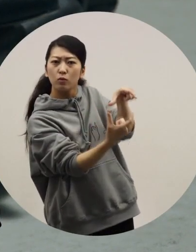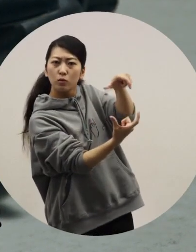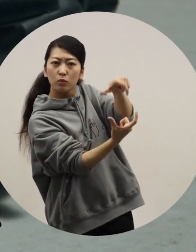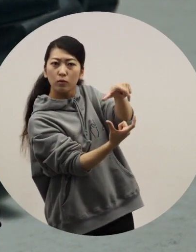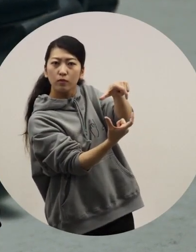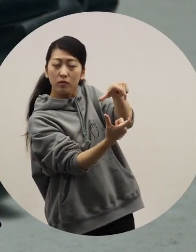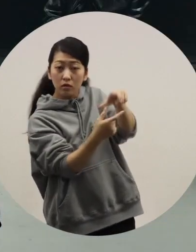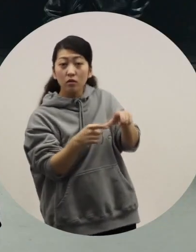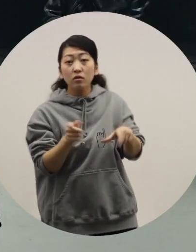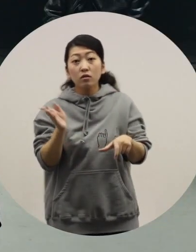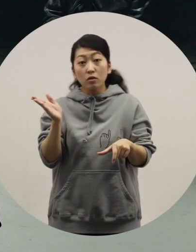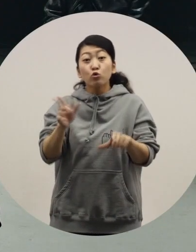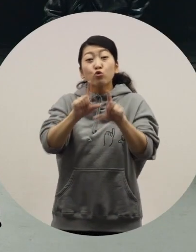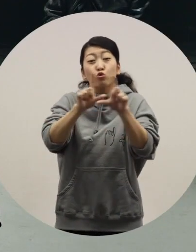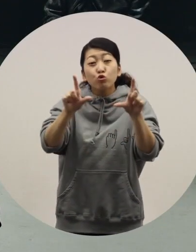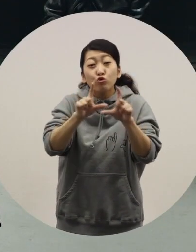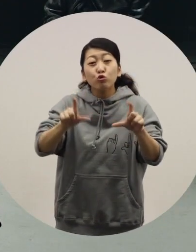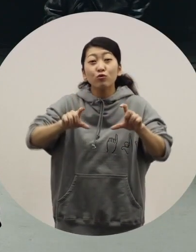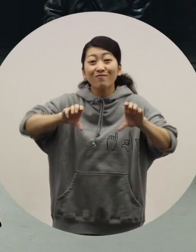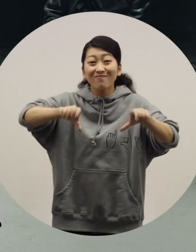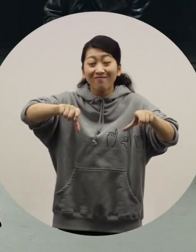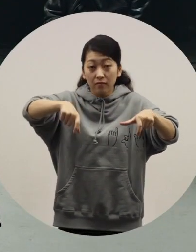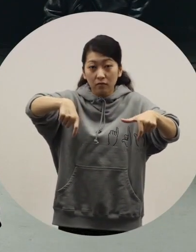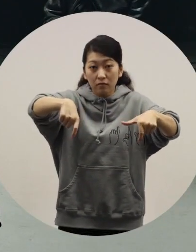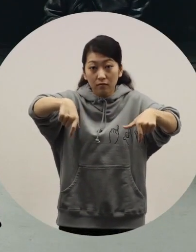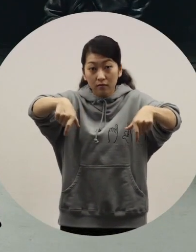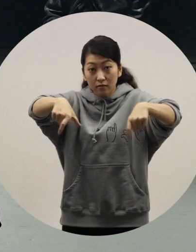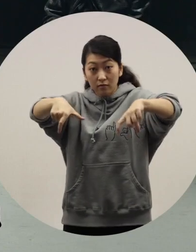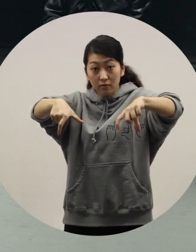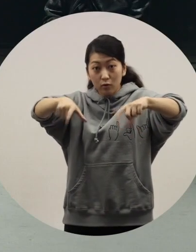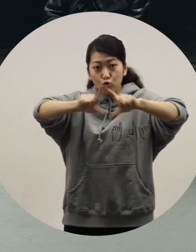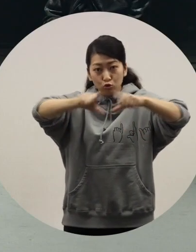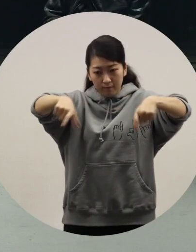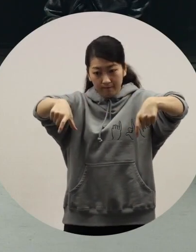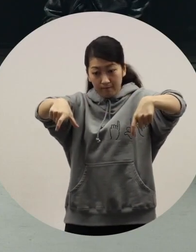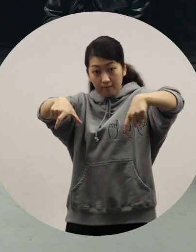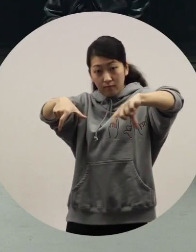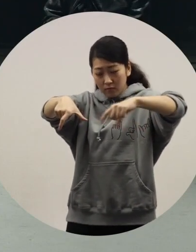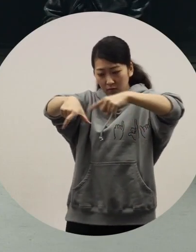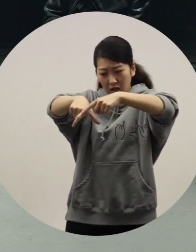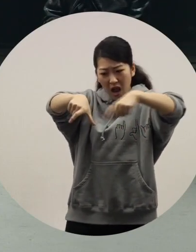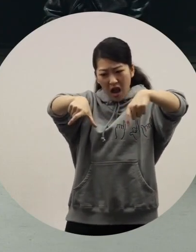With normal casters, WHILL would rotate like this when they turn. But if we change the design like this,